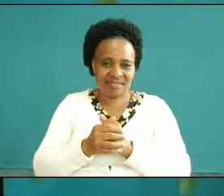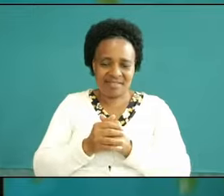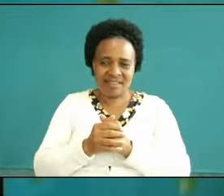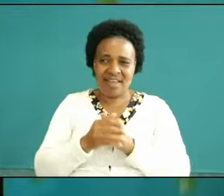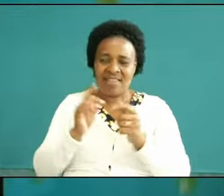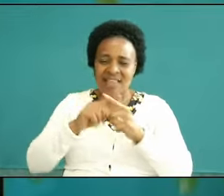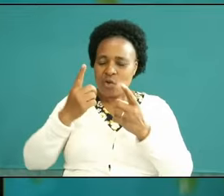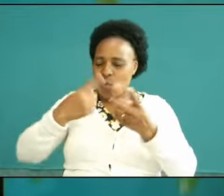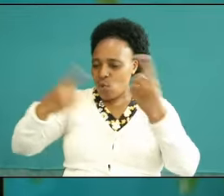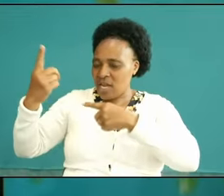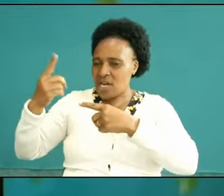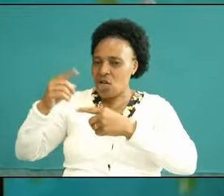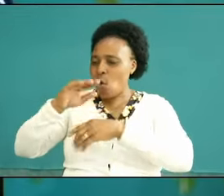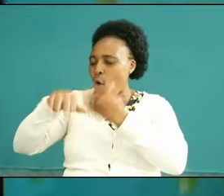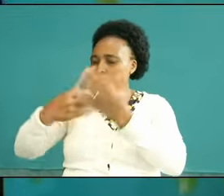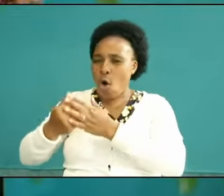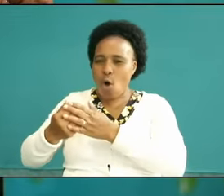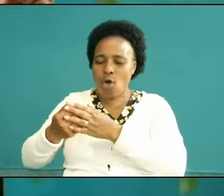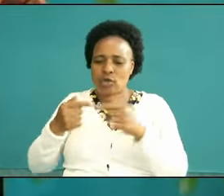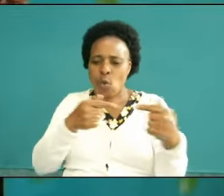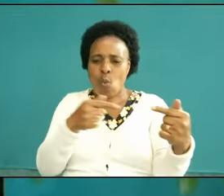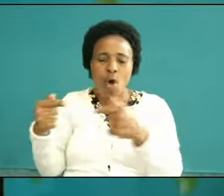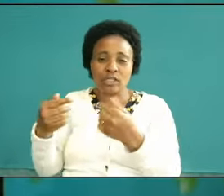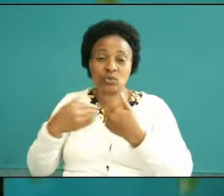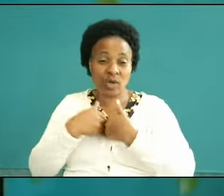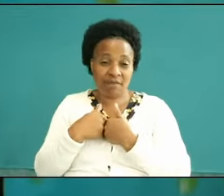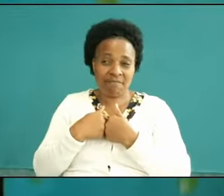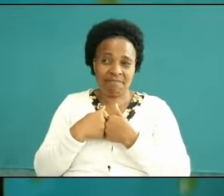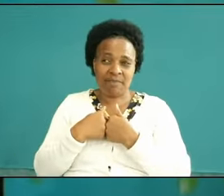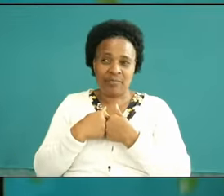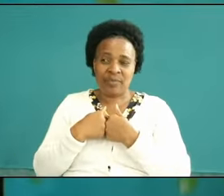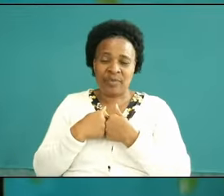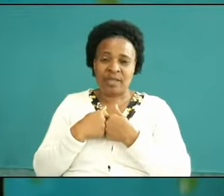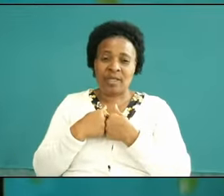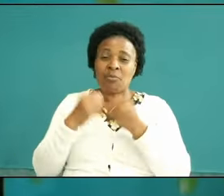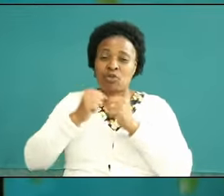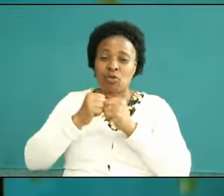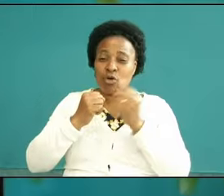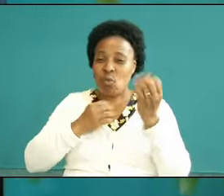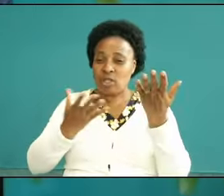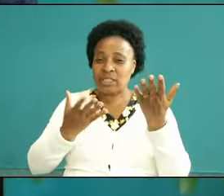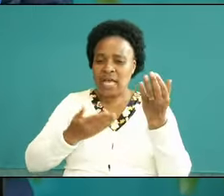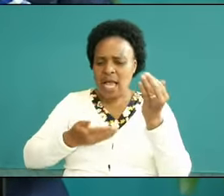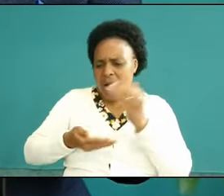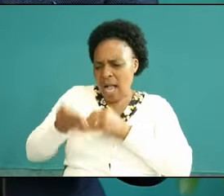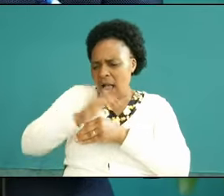and win the battle don't focus on the armor of God and you know many times when you read the